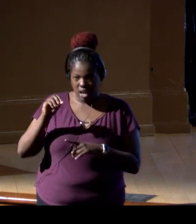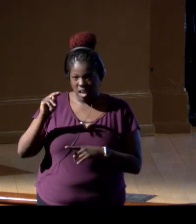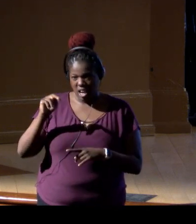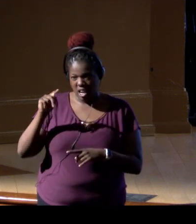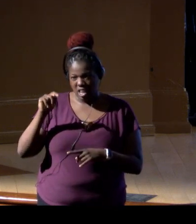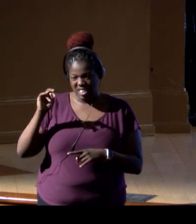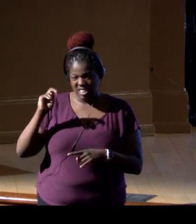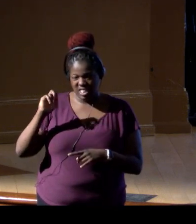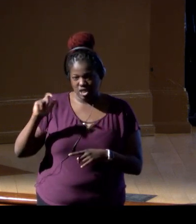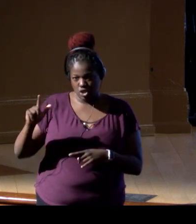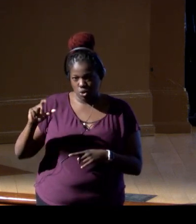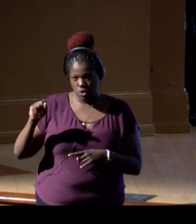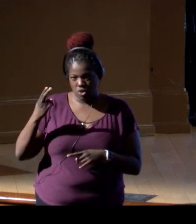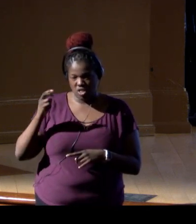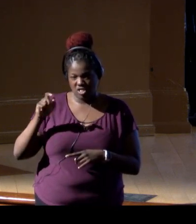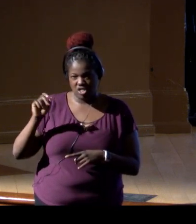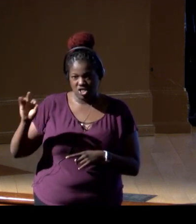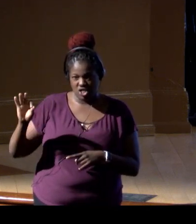But since the Inflation Reduction Act passed,